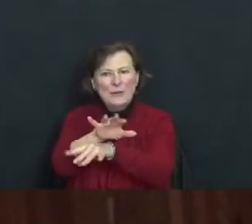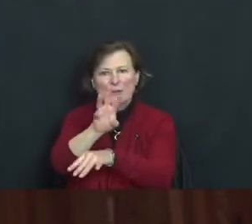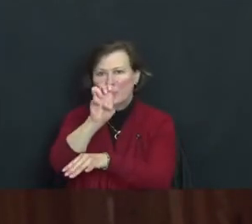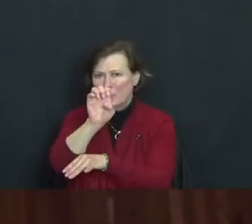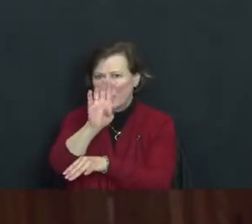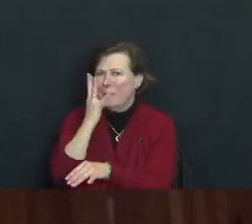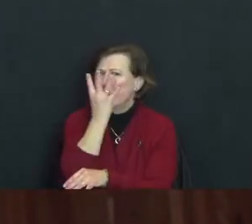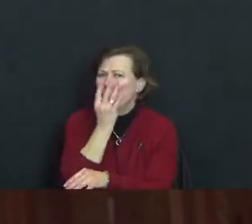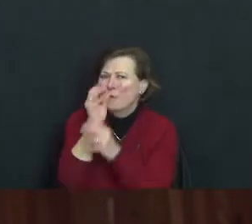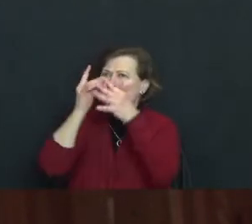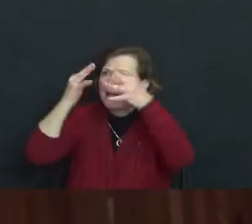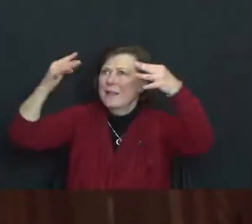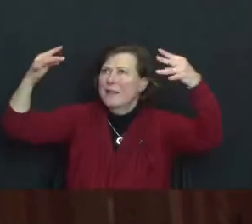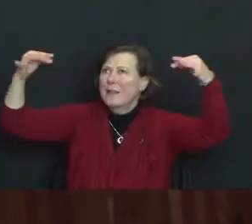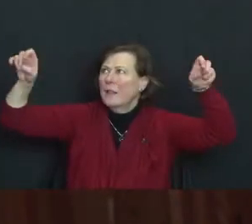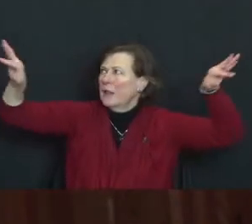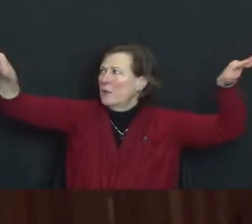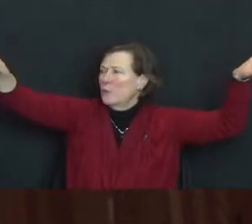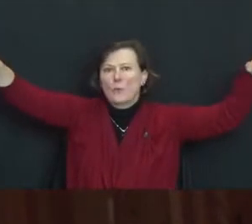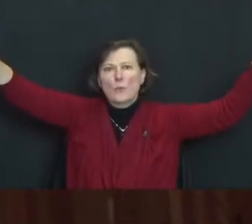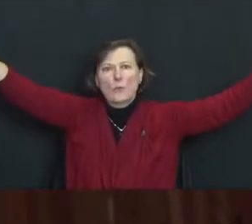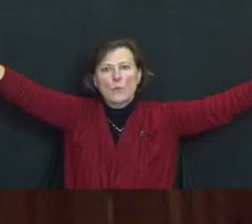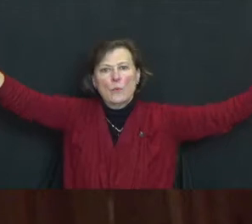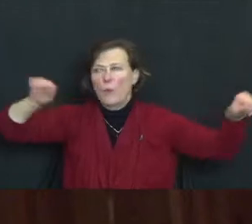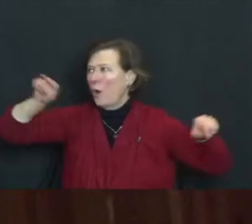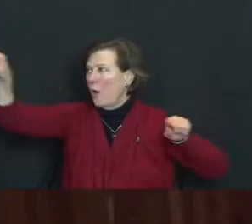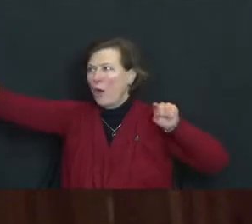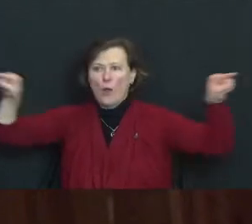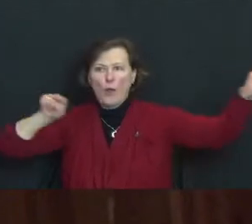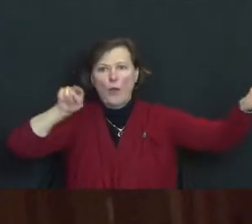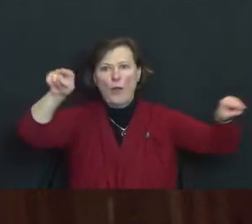It stretches out indefinitely in all directions.